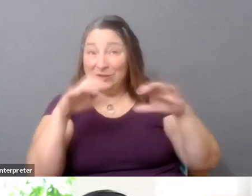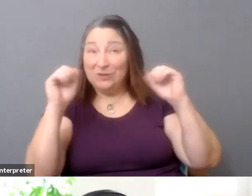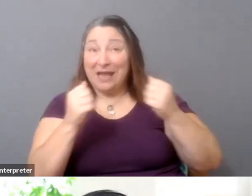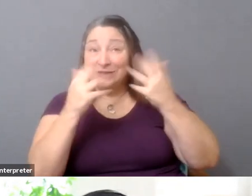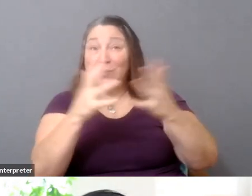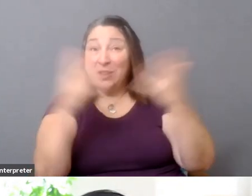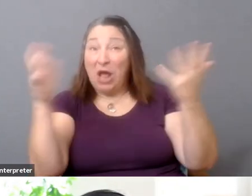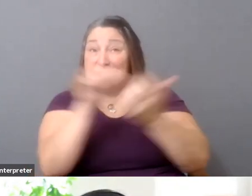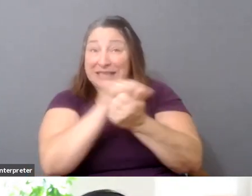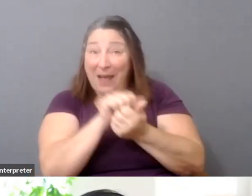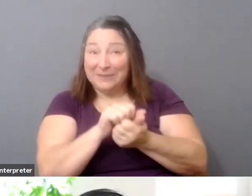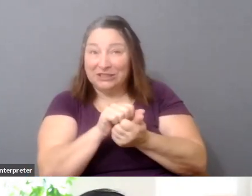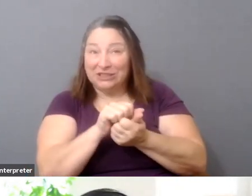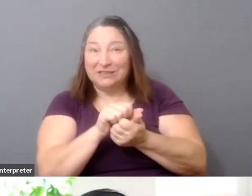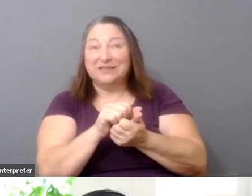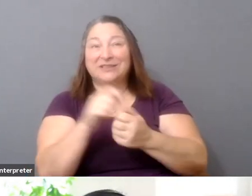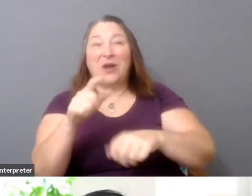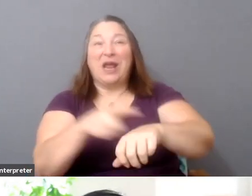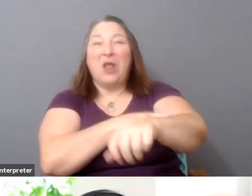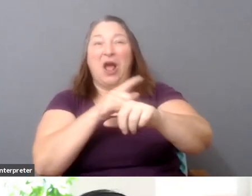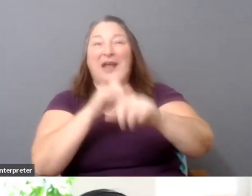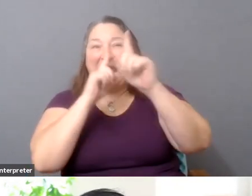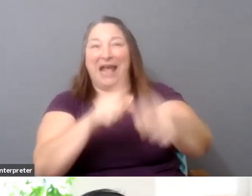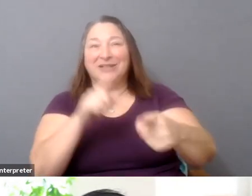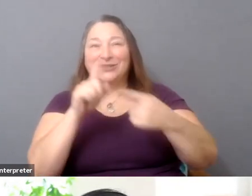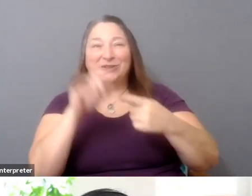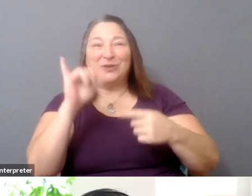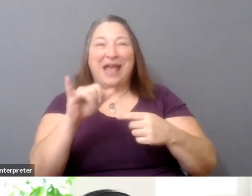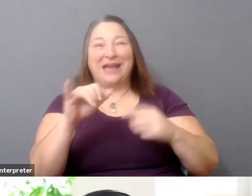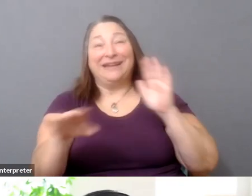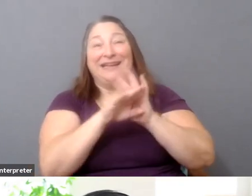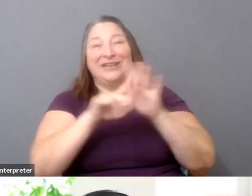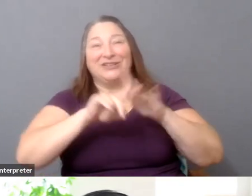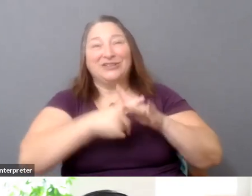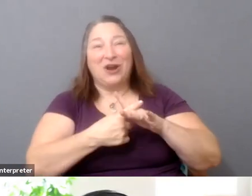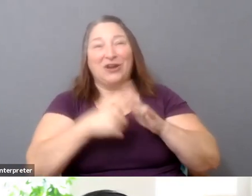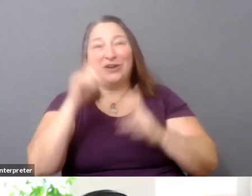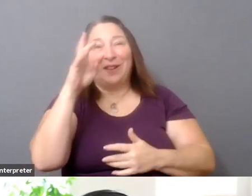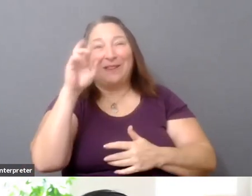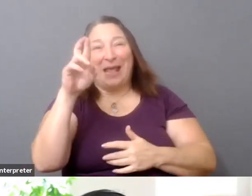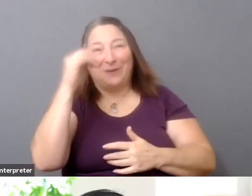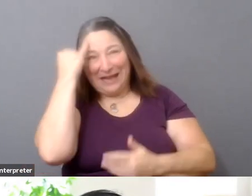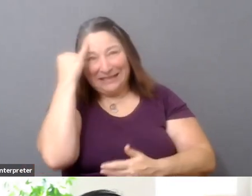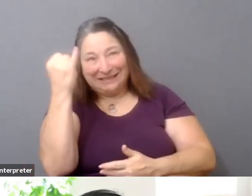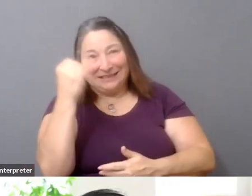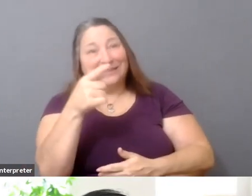Sorry. Long answer on the whole Kickstarter labor thing, but I think I just wanted to-- It's really interesting. Yeah, and I think that's really helpful.